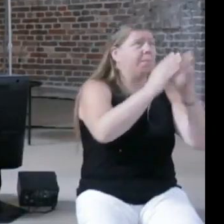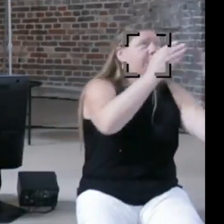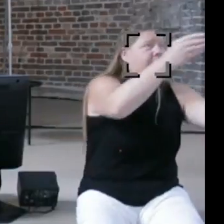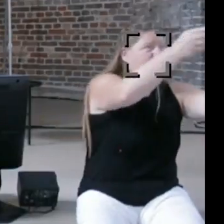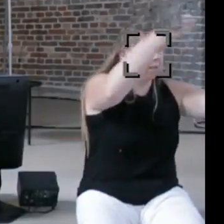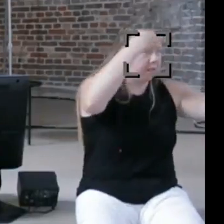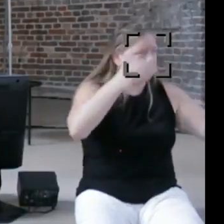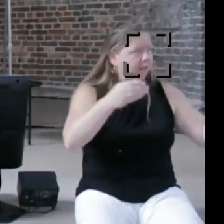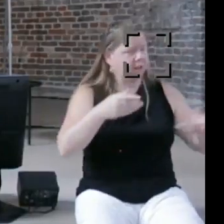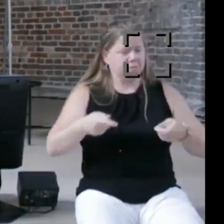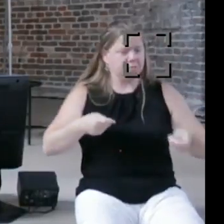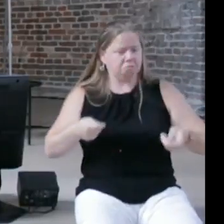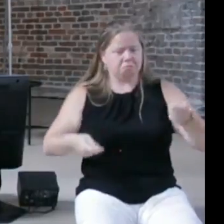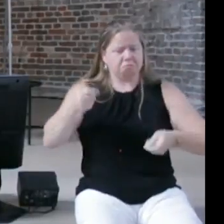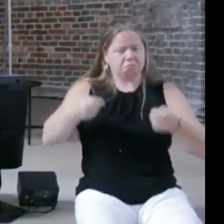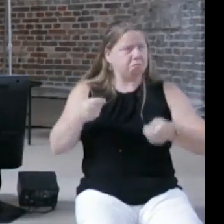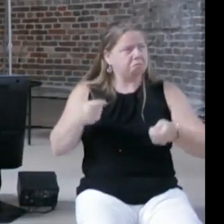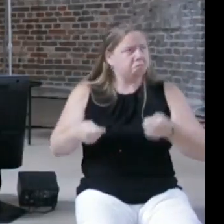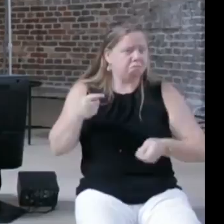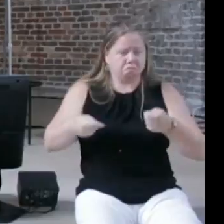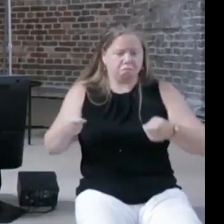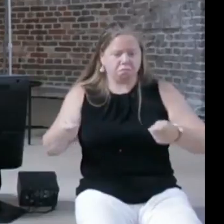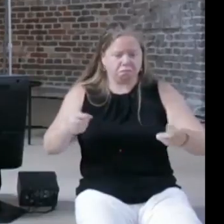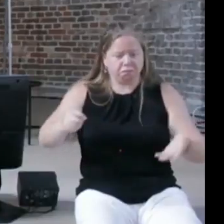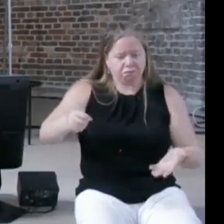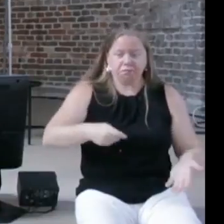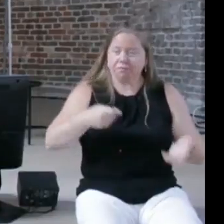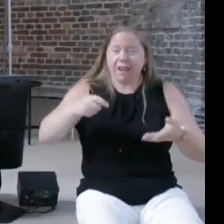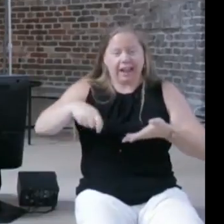and you can say I know how to make that omelet, and it gives you power, so I think that a